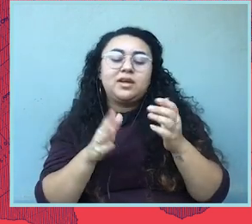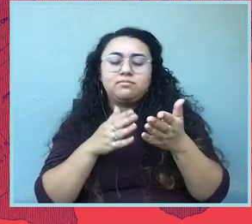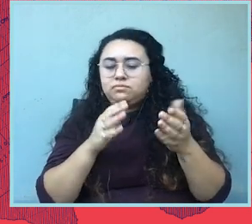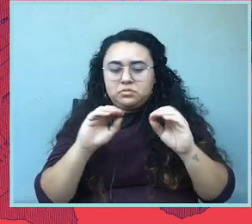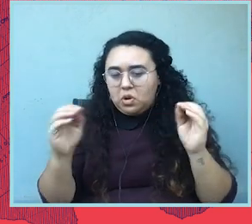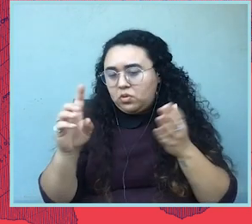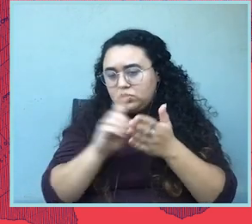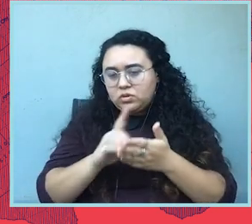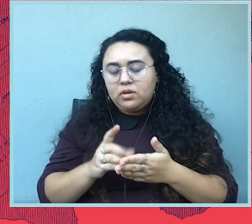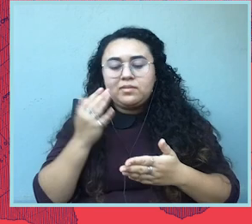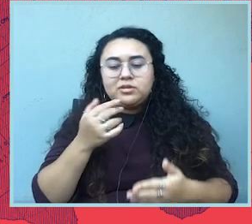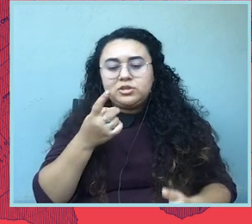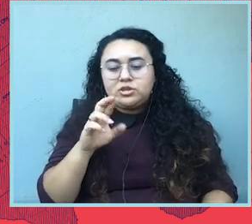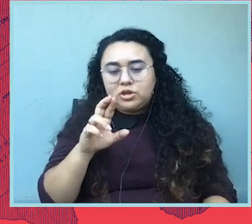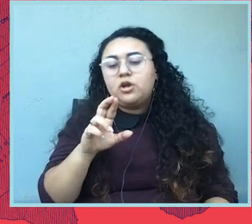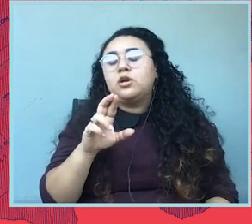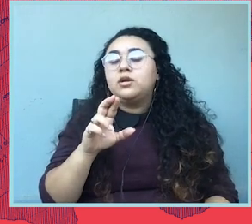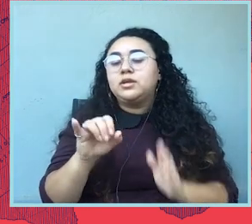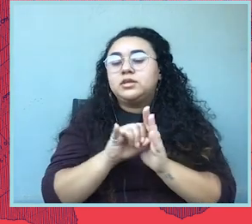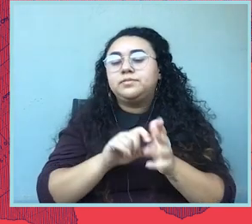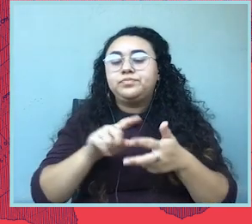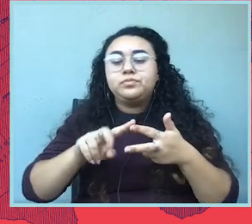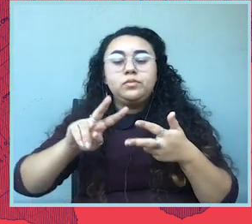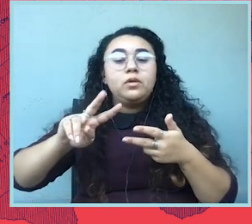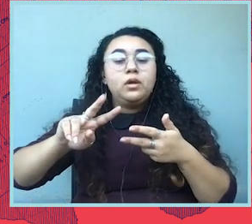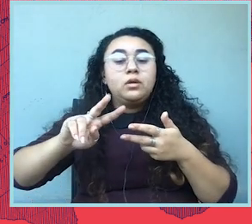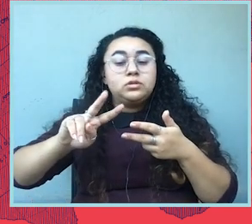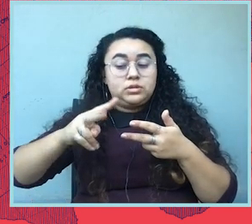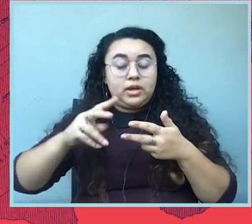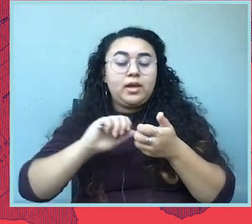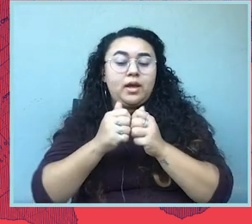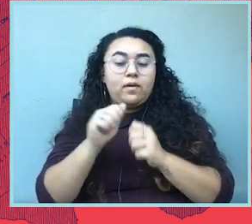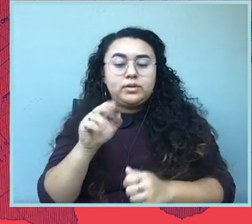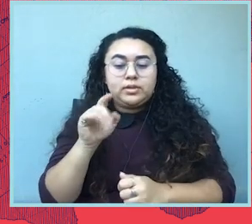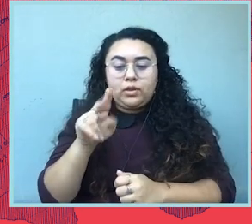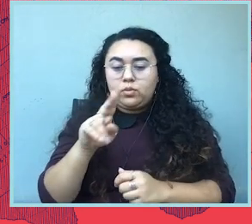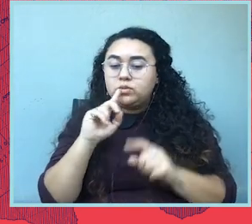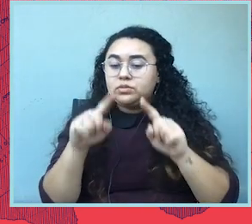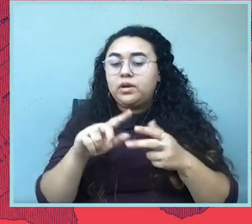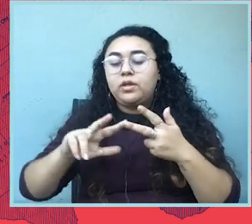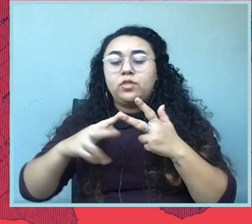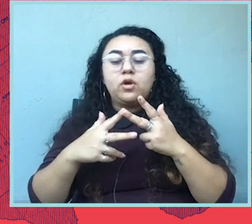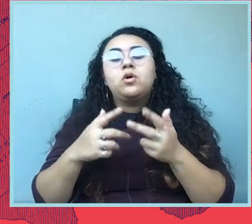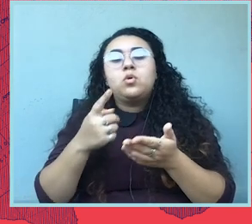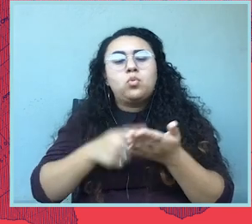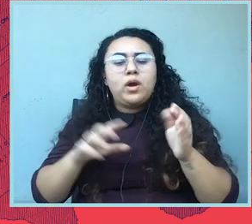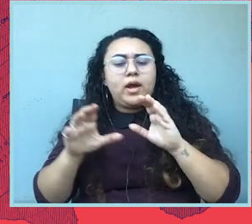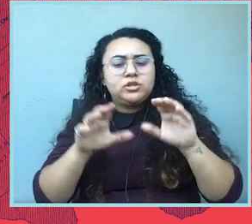Two, how the ACLU is responding. And three, what concrete actions you can take to help.